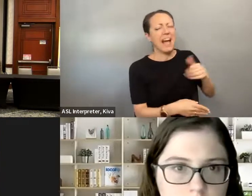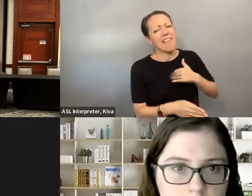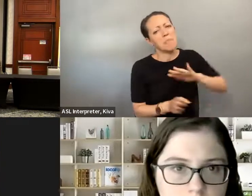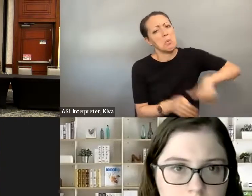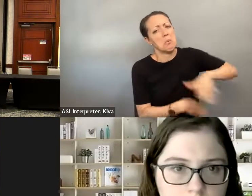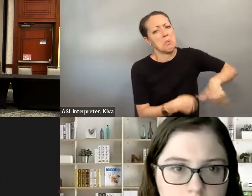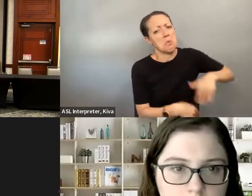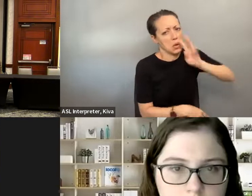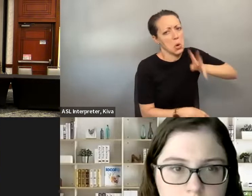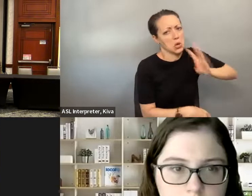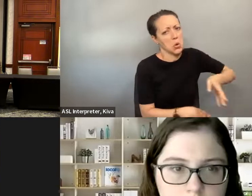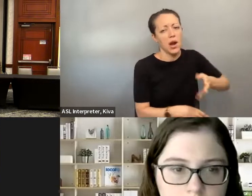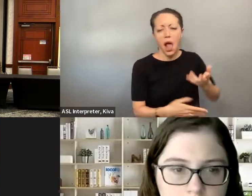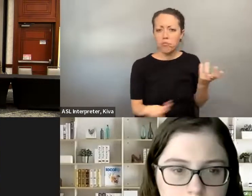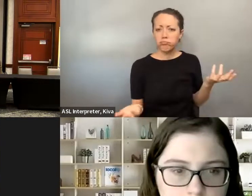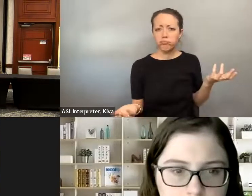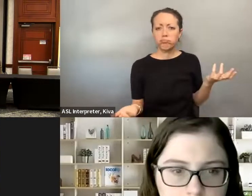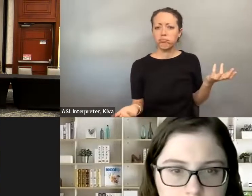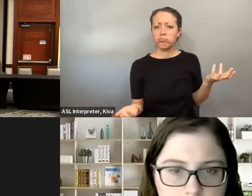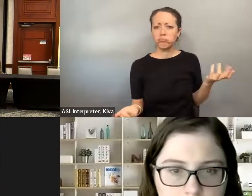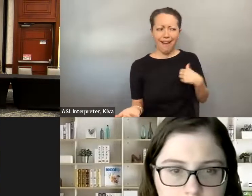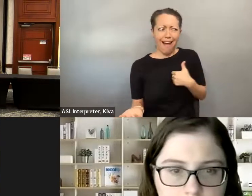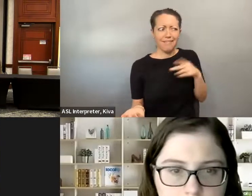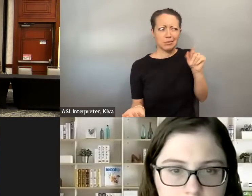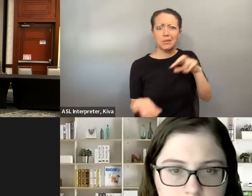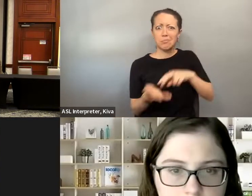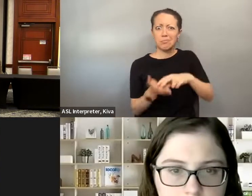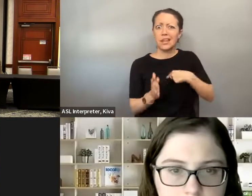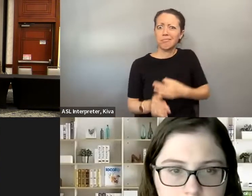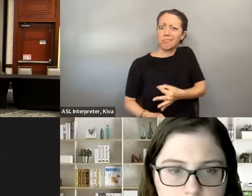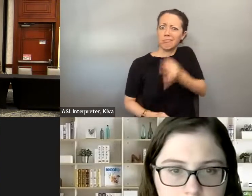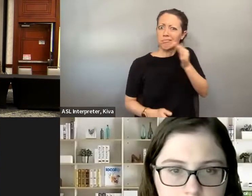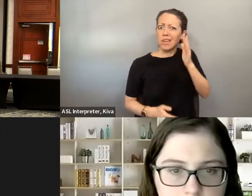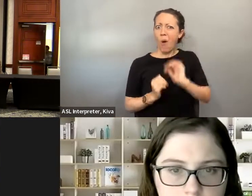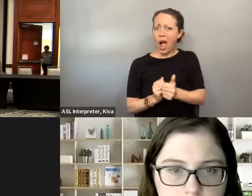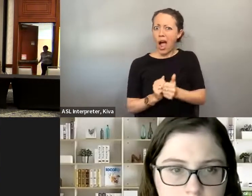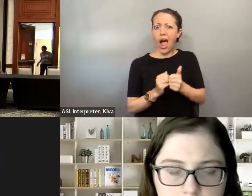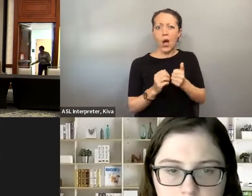Life, And so I think that it's important to not look at it as a overshadowing or a negative thing. not look at it as overshadowing or a negative Think it's important to look at it, as we are freaking, adaptable.